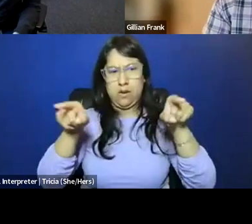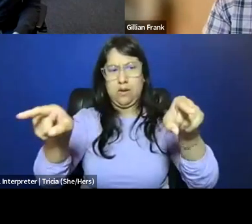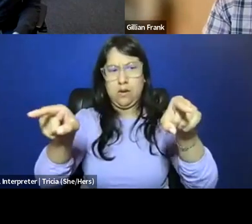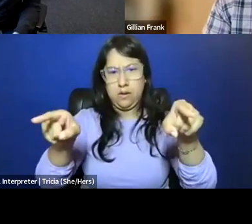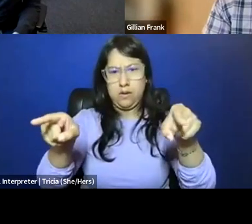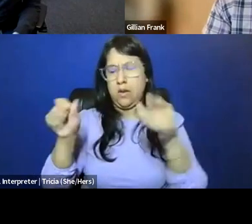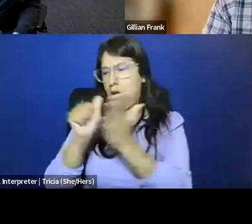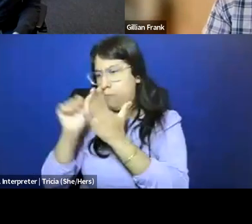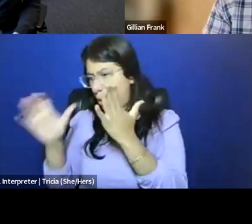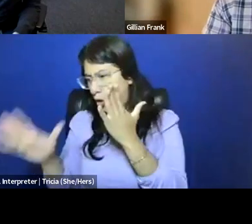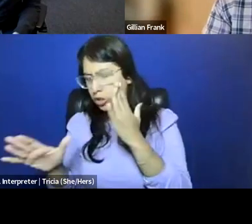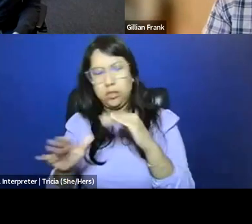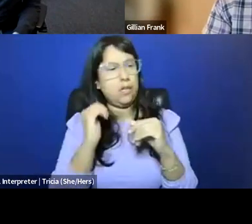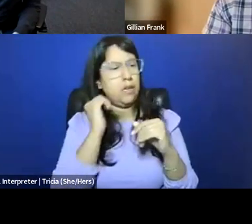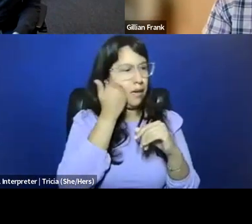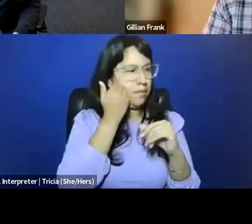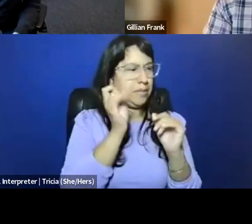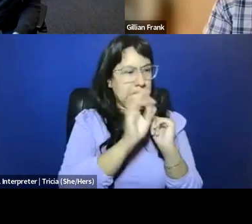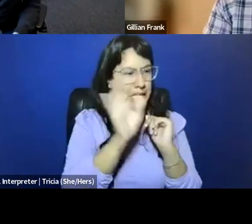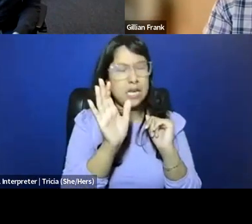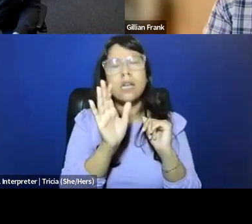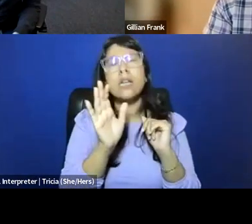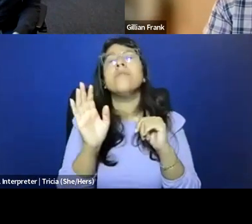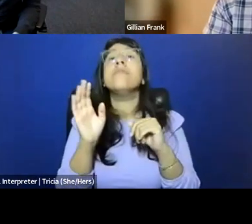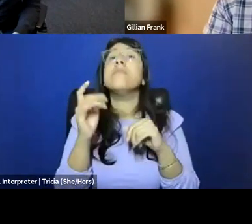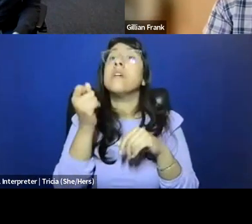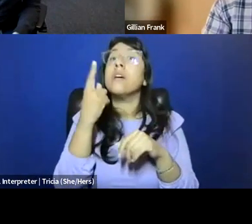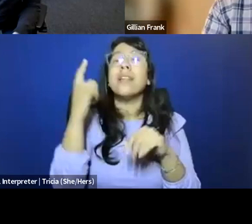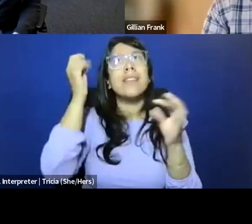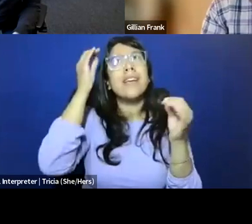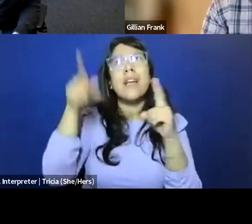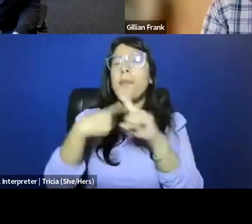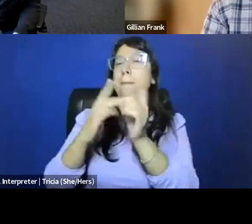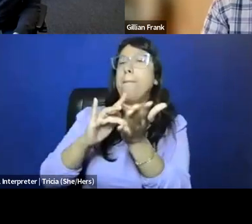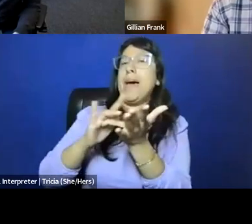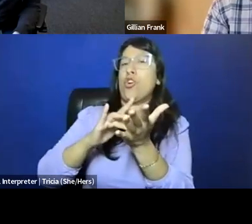how do to put this, I mean the use is sort of medicalized and also social scientific rhetoric